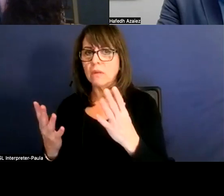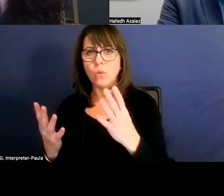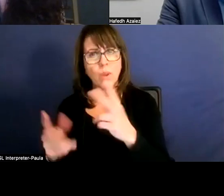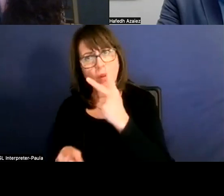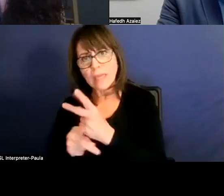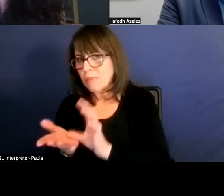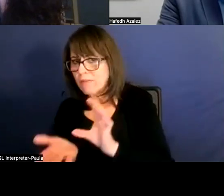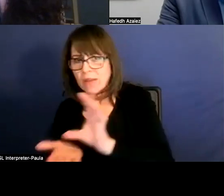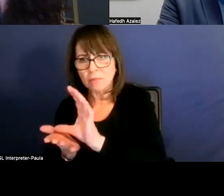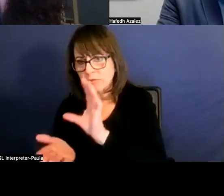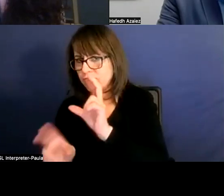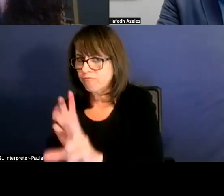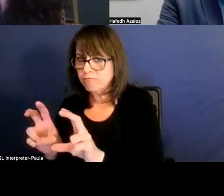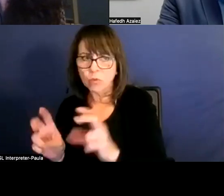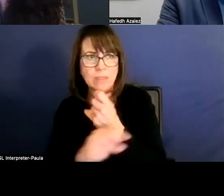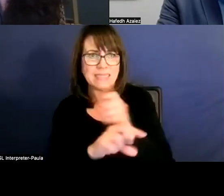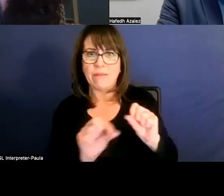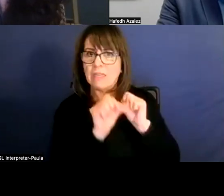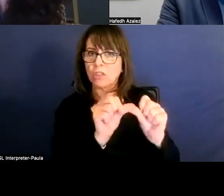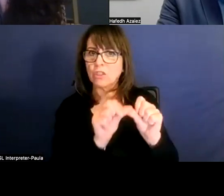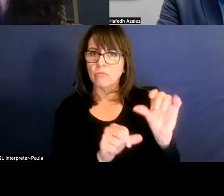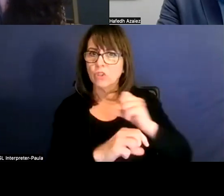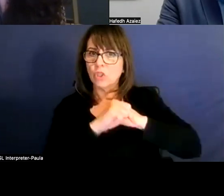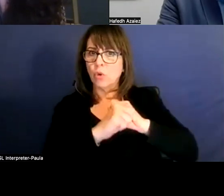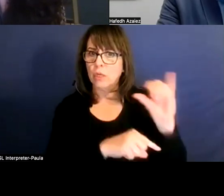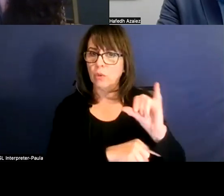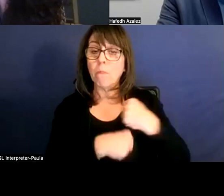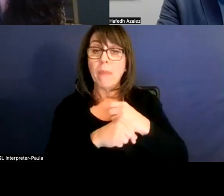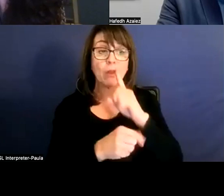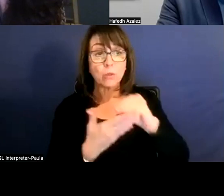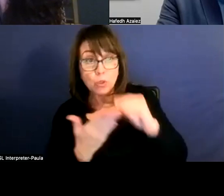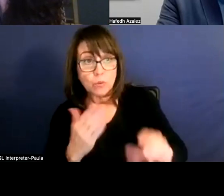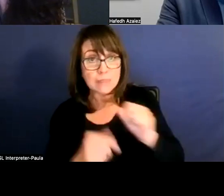in our safety and security, make sure that our students and our staff and everyone is safe.